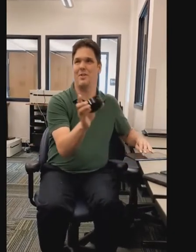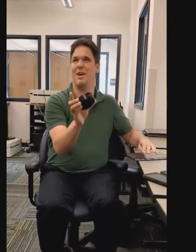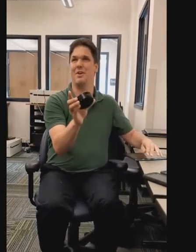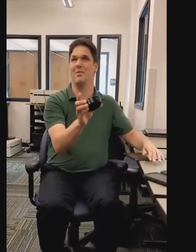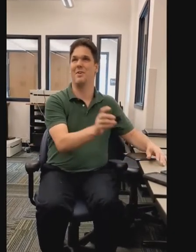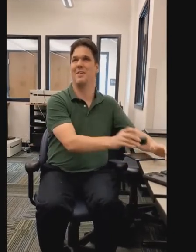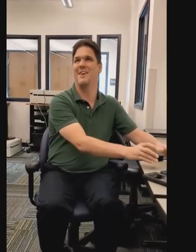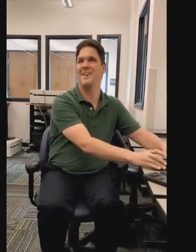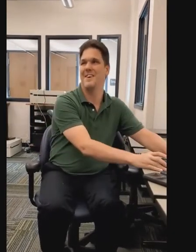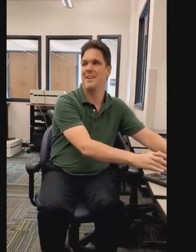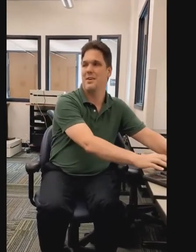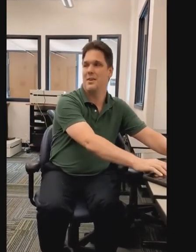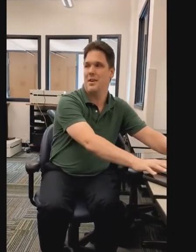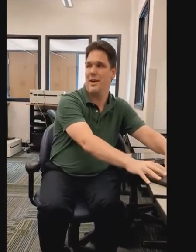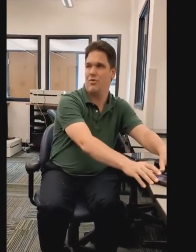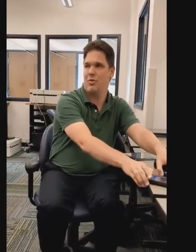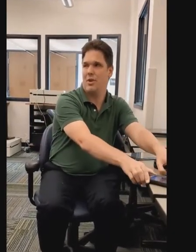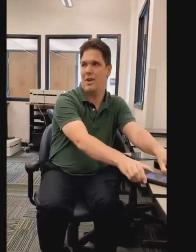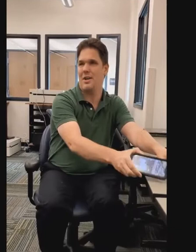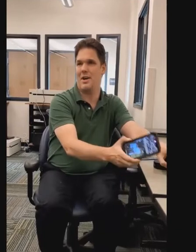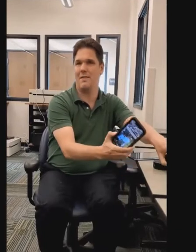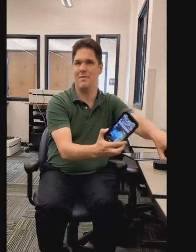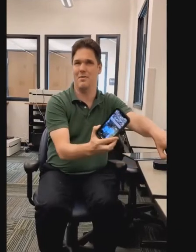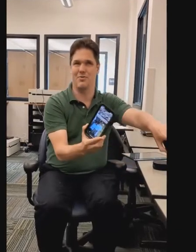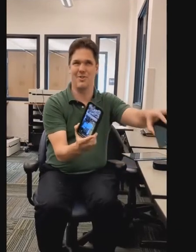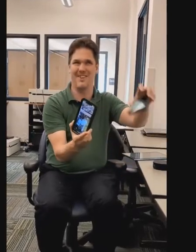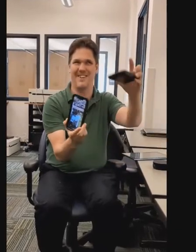here at VRCBVI. We teach folks how to use things like tablets